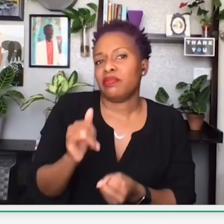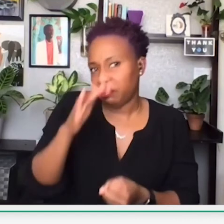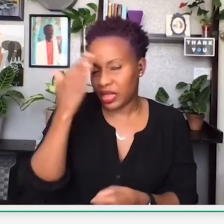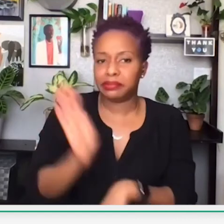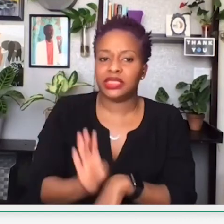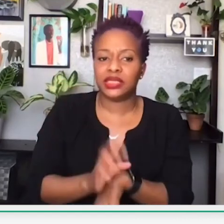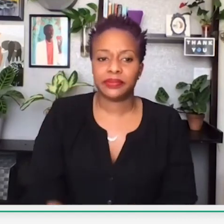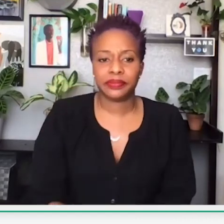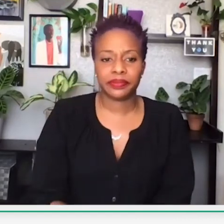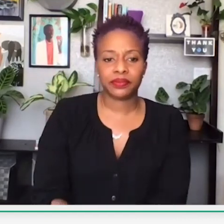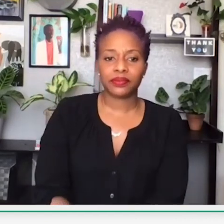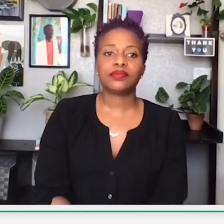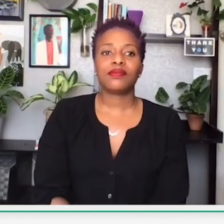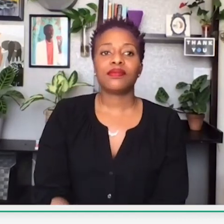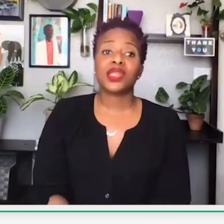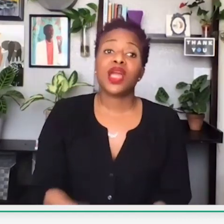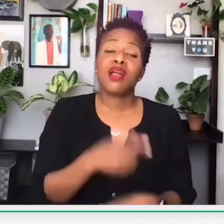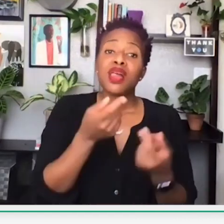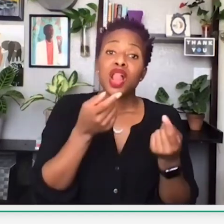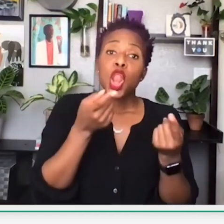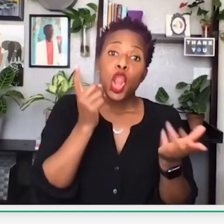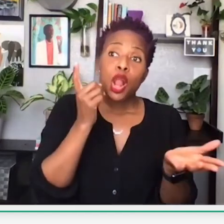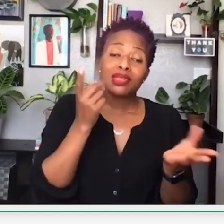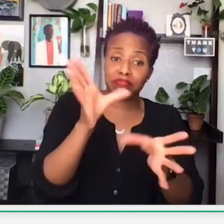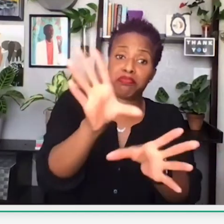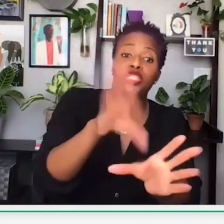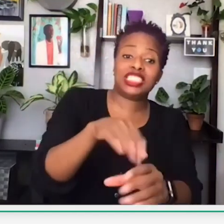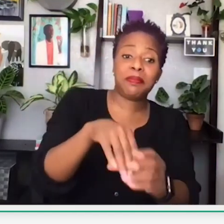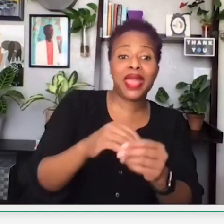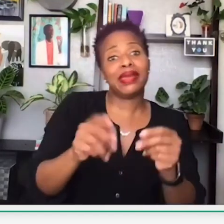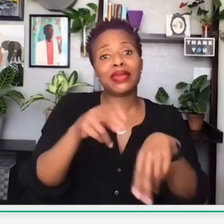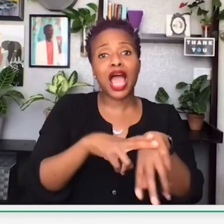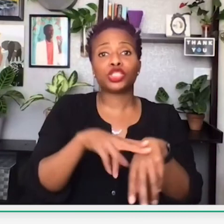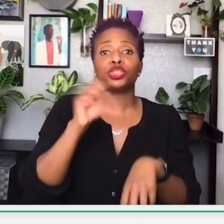It just takes a little extra of your time to support these black businesses.